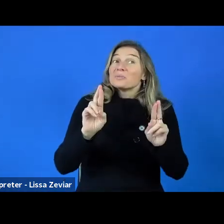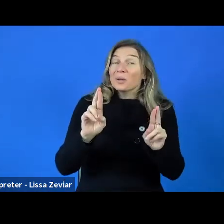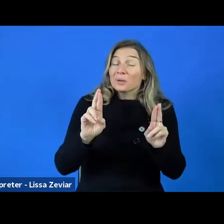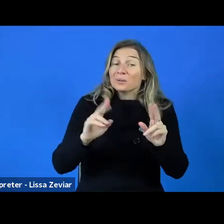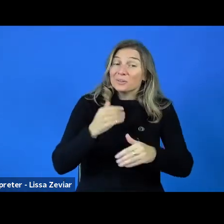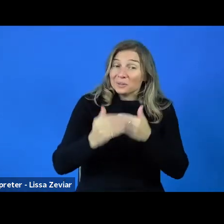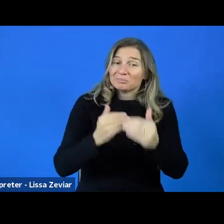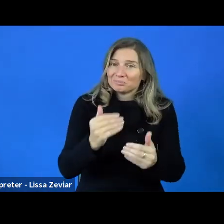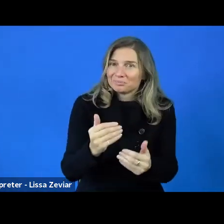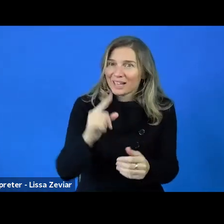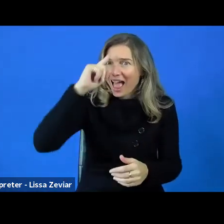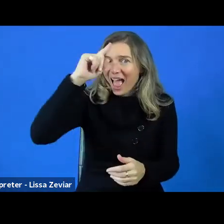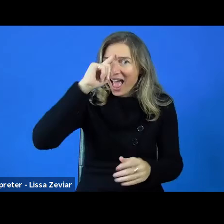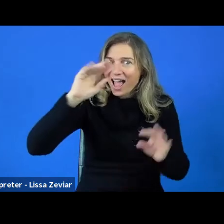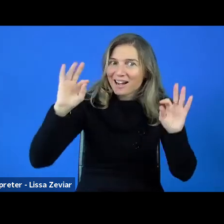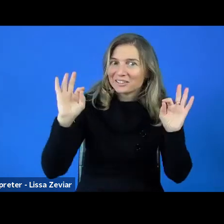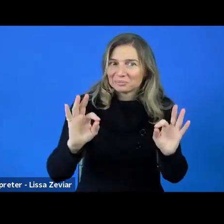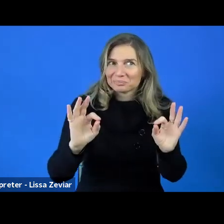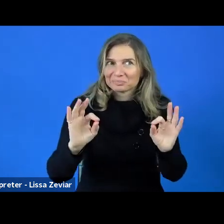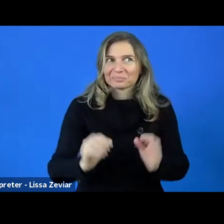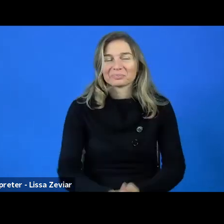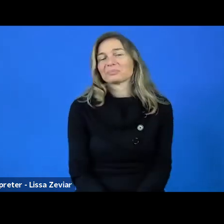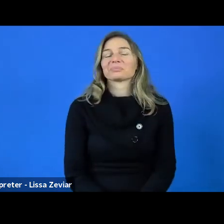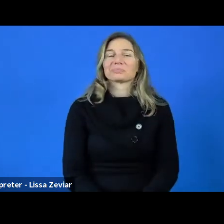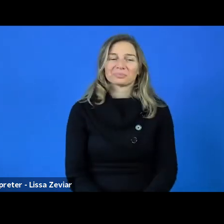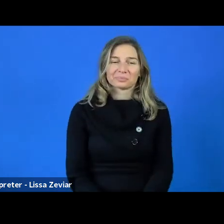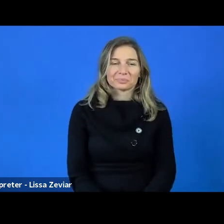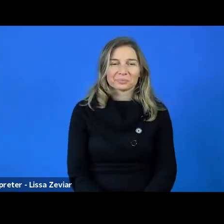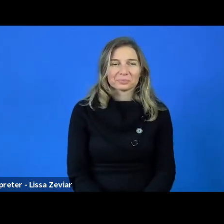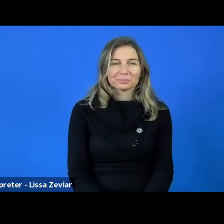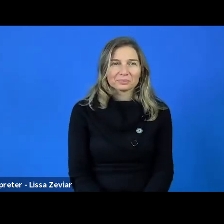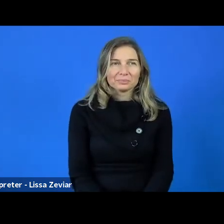Something important added to the information Magdalena gave is